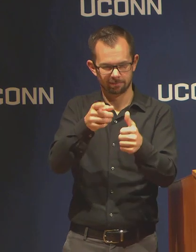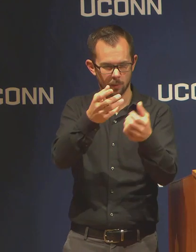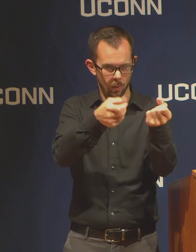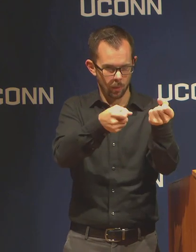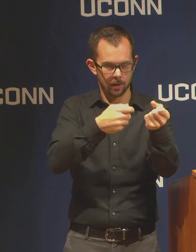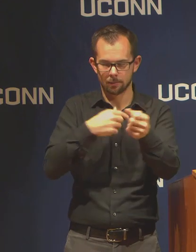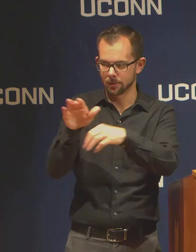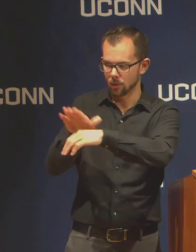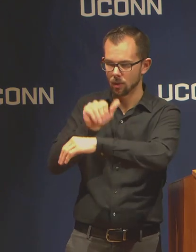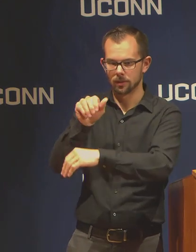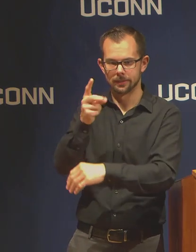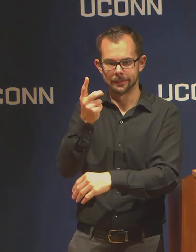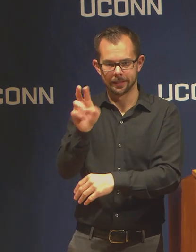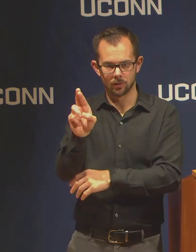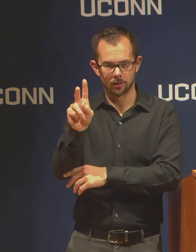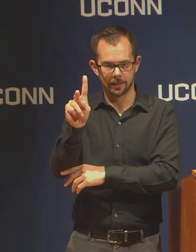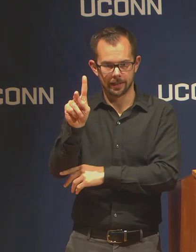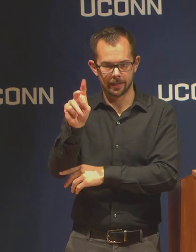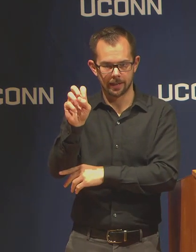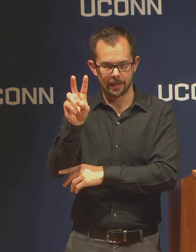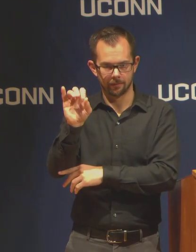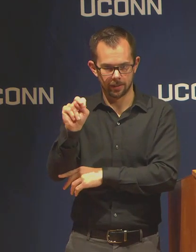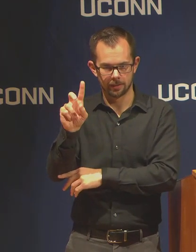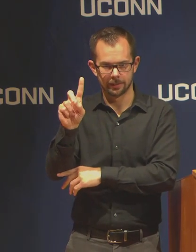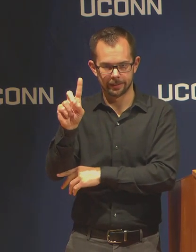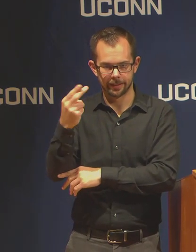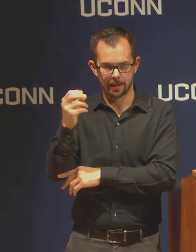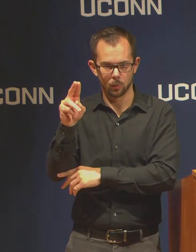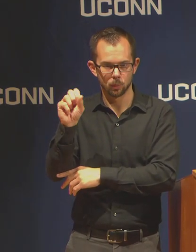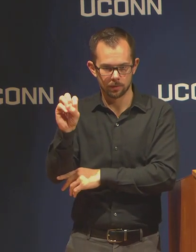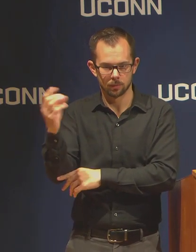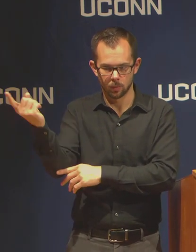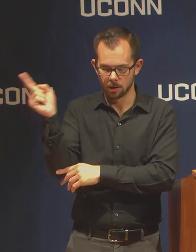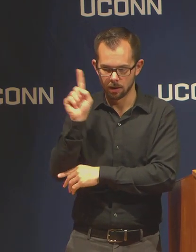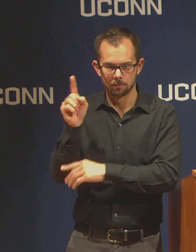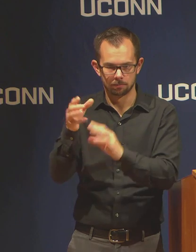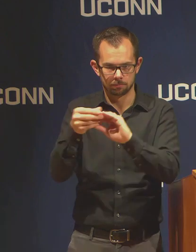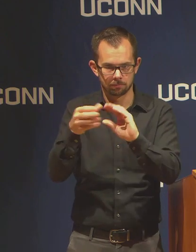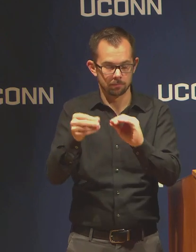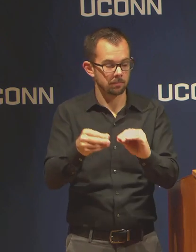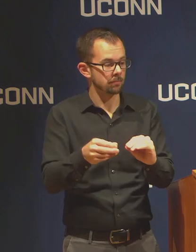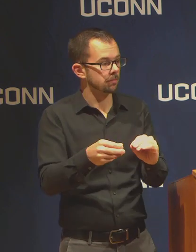Given the lack of available testing in the state of Connecticut, are there plans to develop